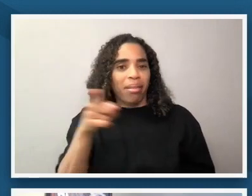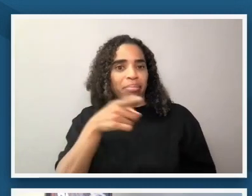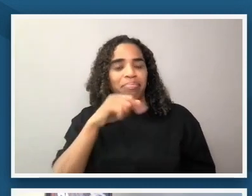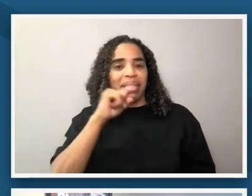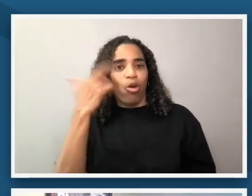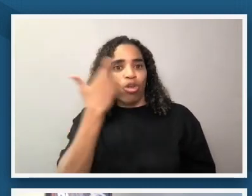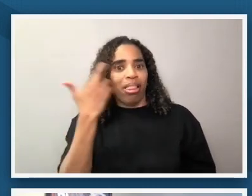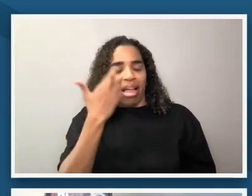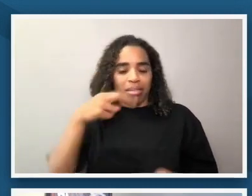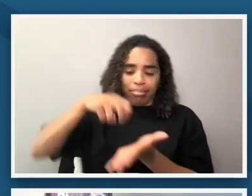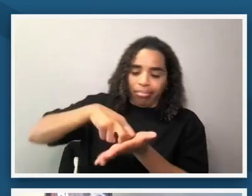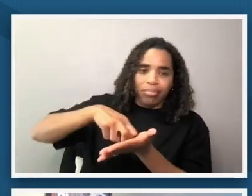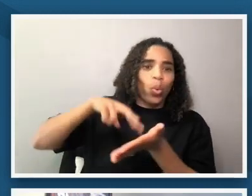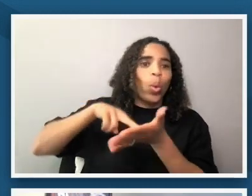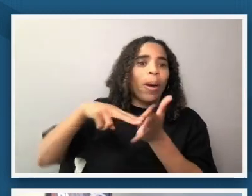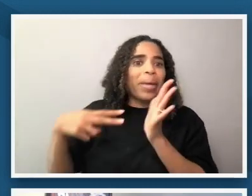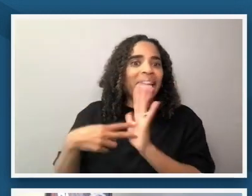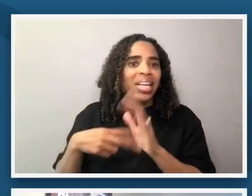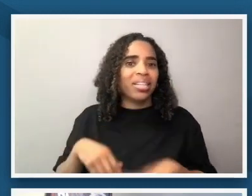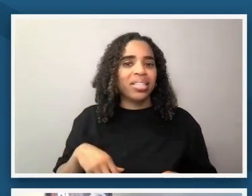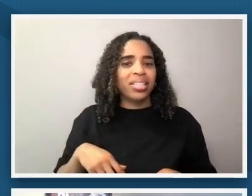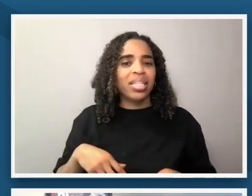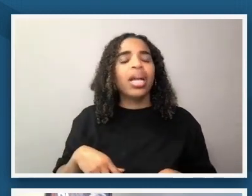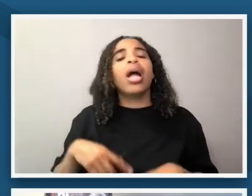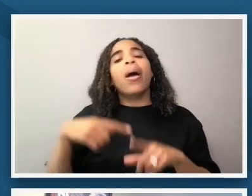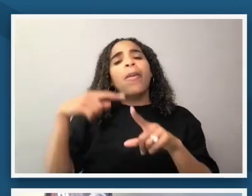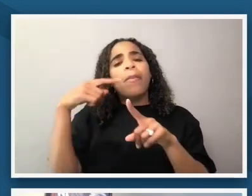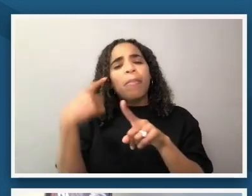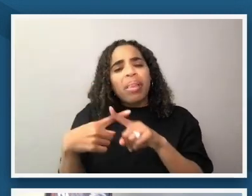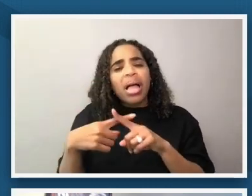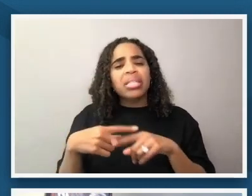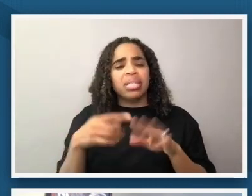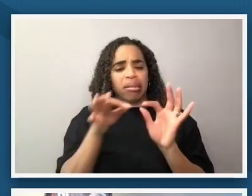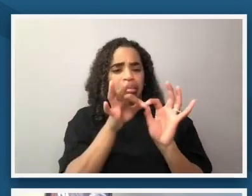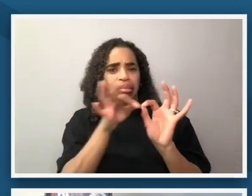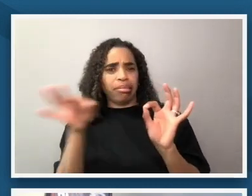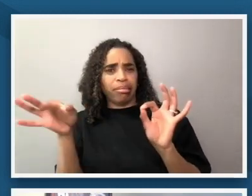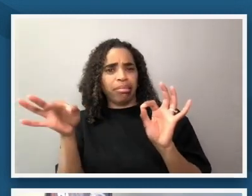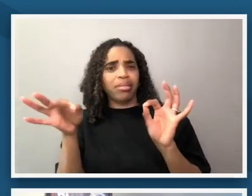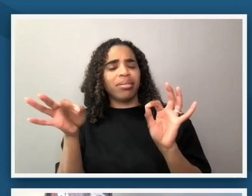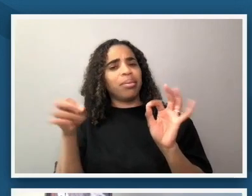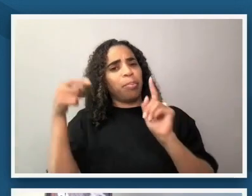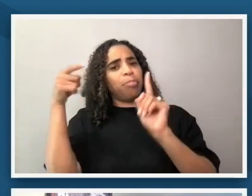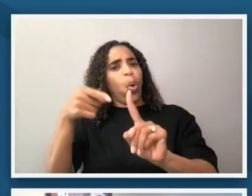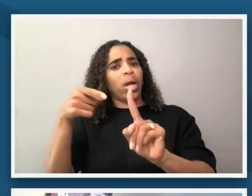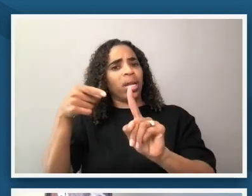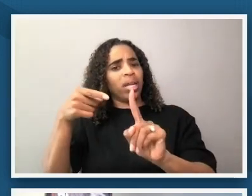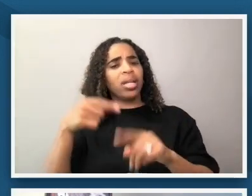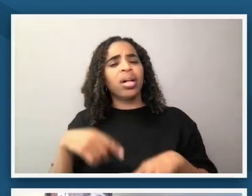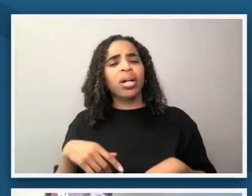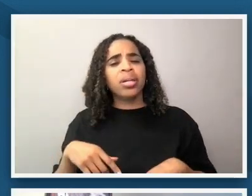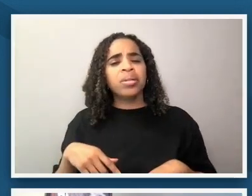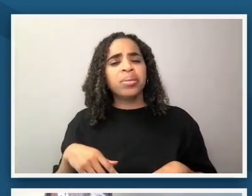comprehension of the image's message